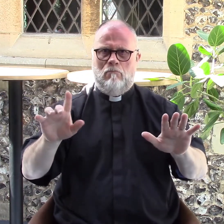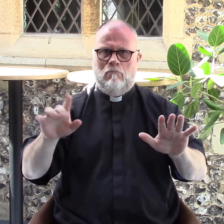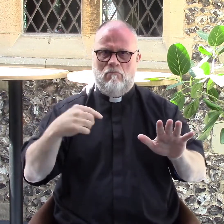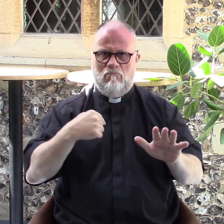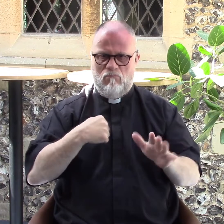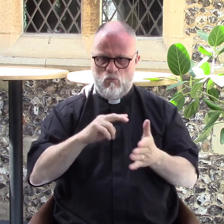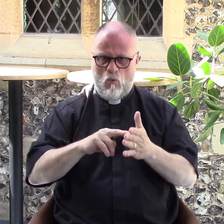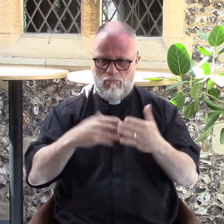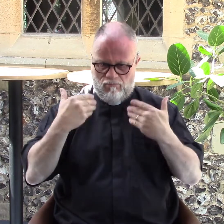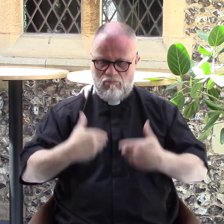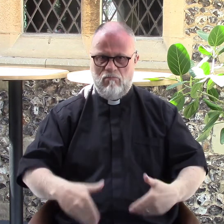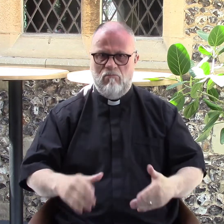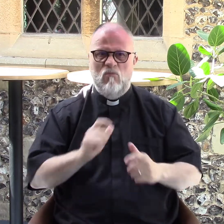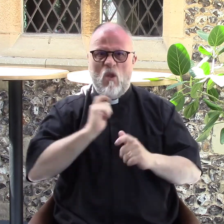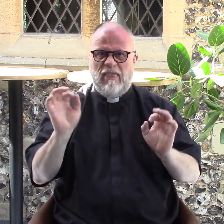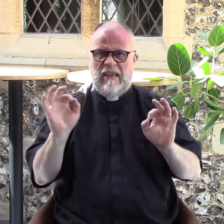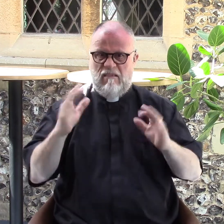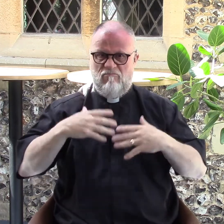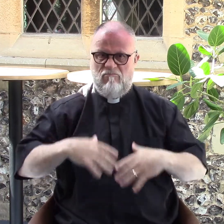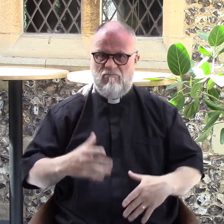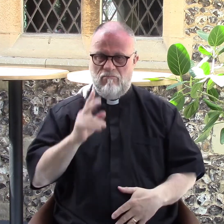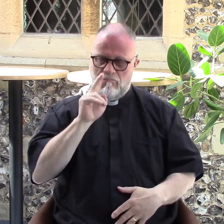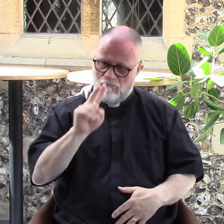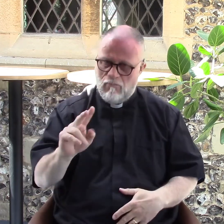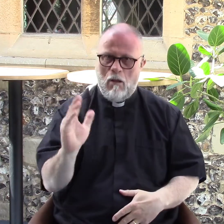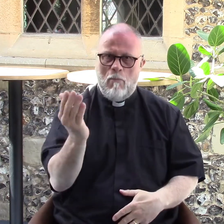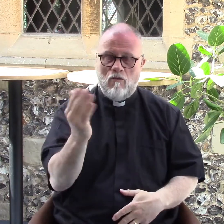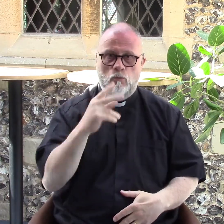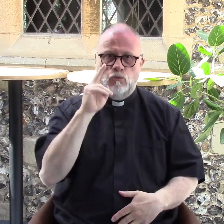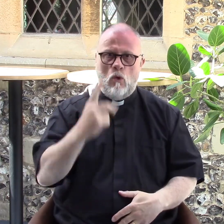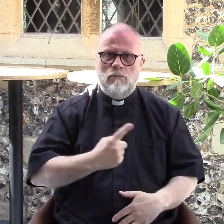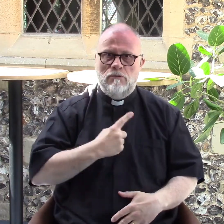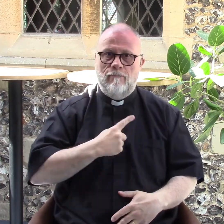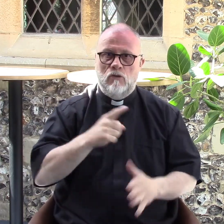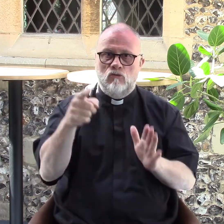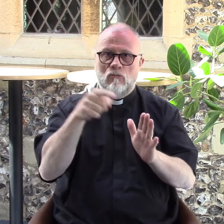I was dressed normally. Nothing different but in the mirror, I saw myself with a clerical collar.